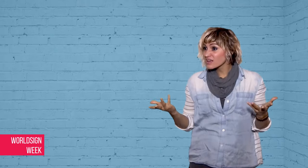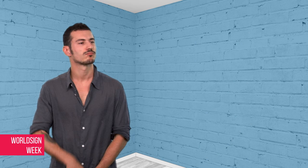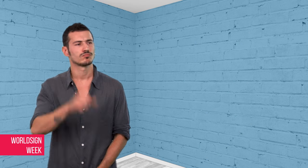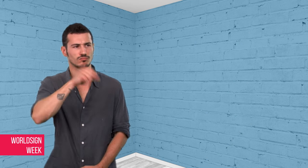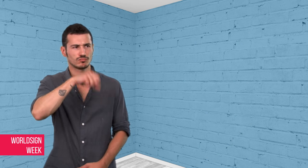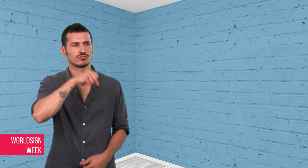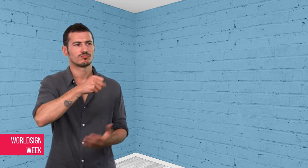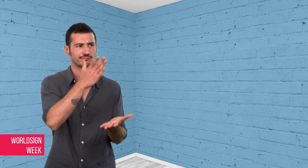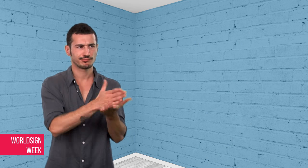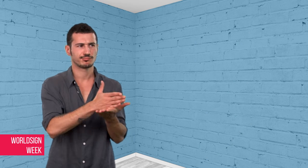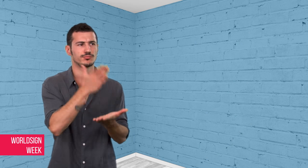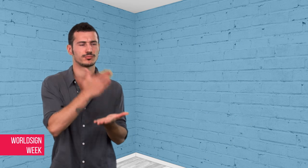Yep, you saw it right!